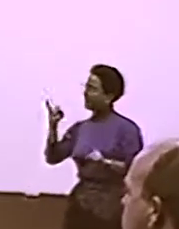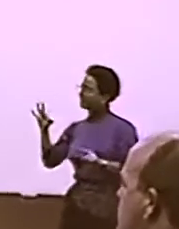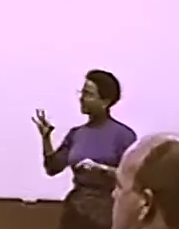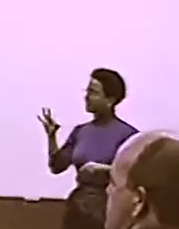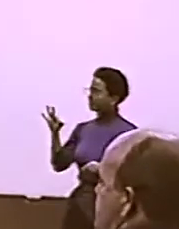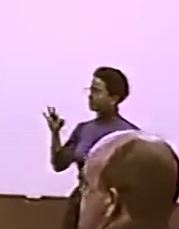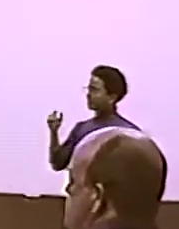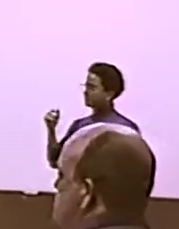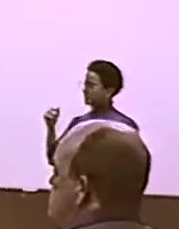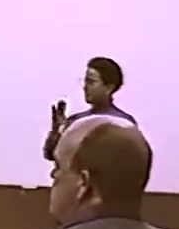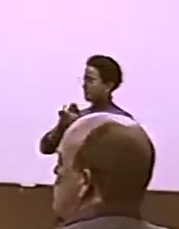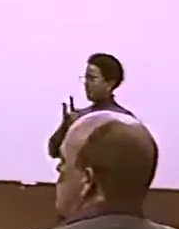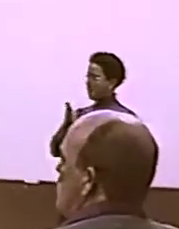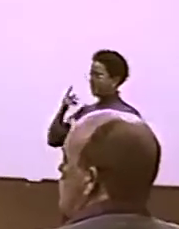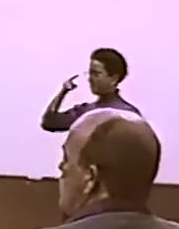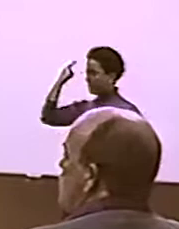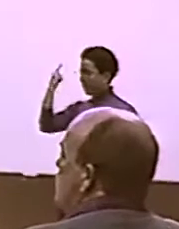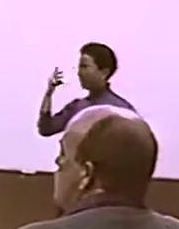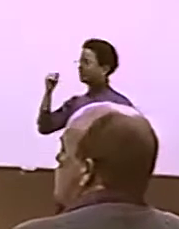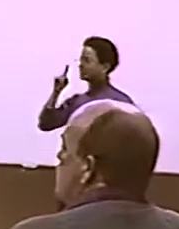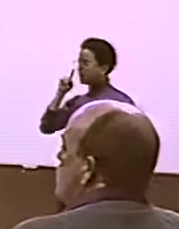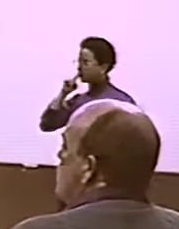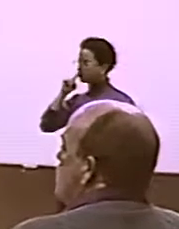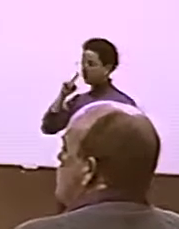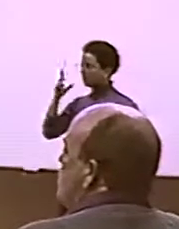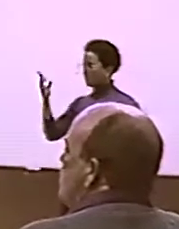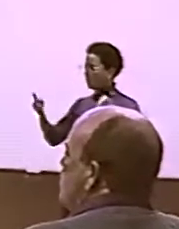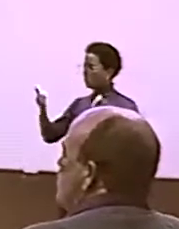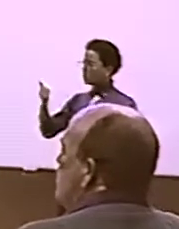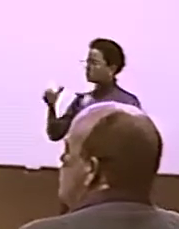I KNOW THERE'S A DEAF CULTURE AND A HEARING CULTURE AND A BLACK CULTURE, ALSO.